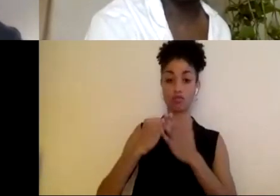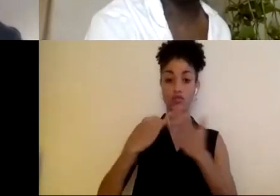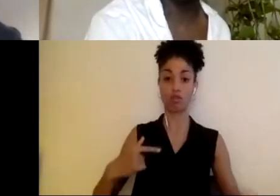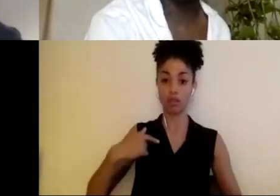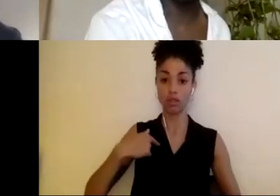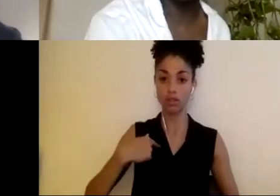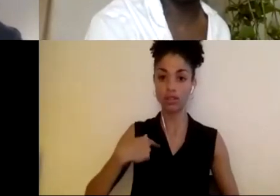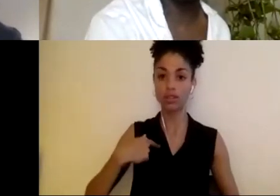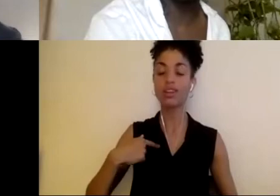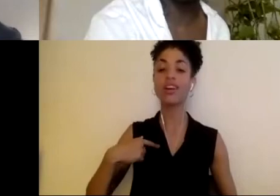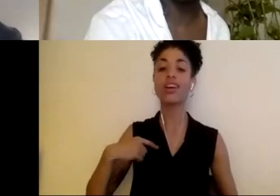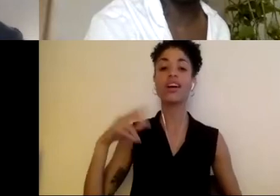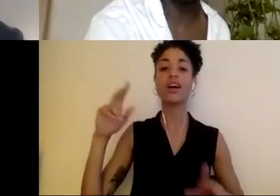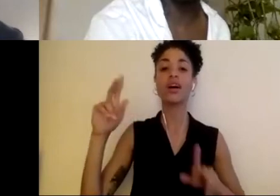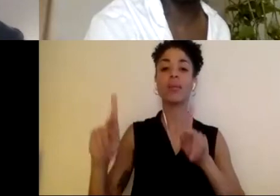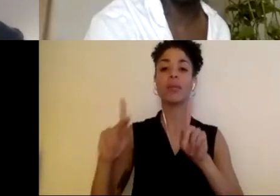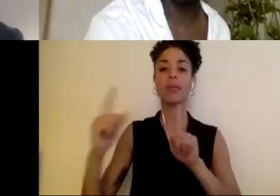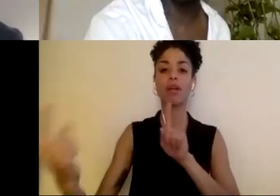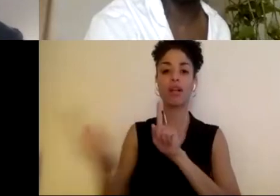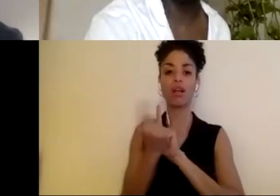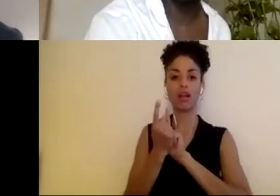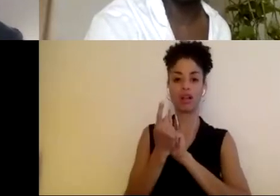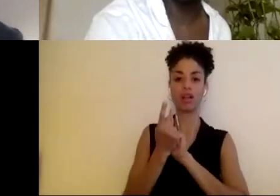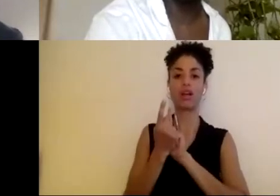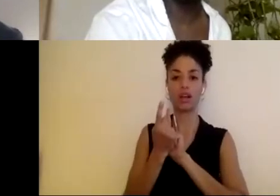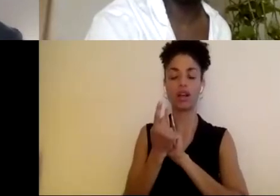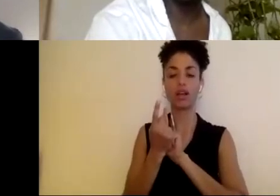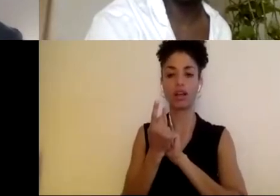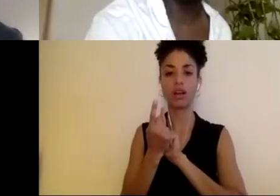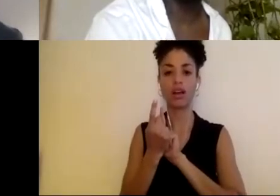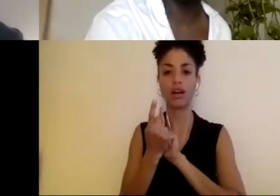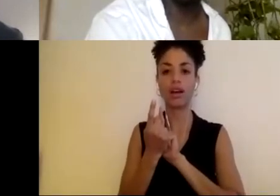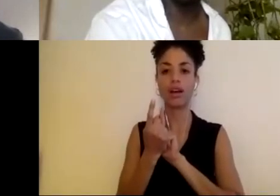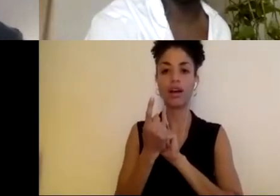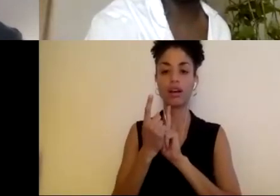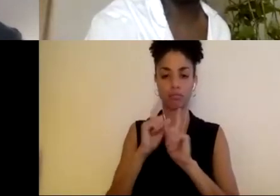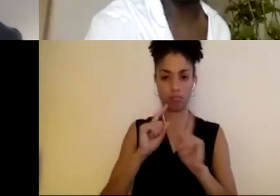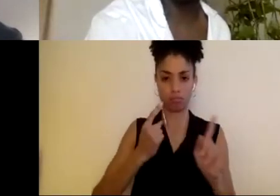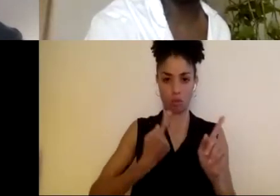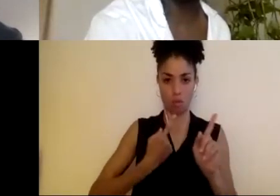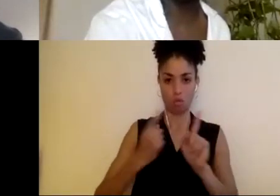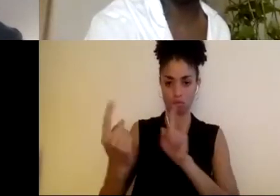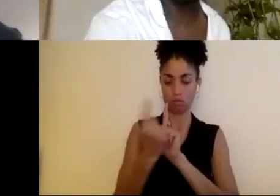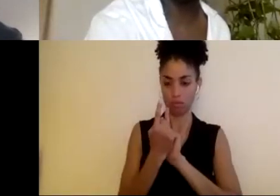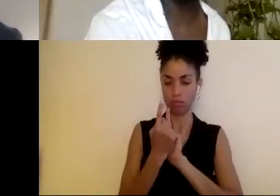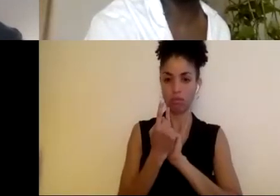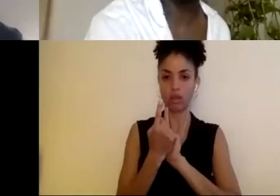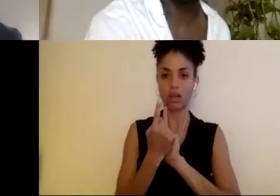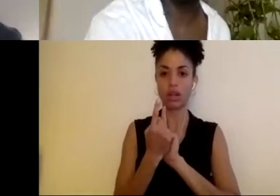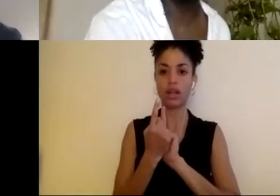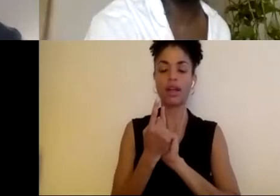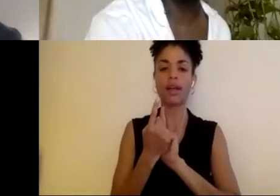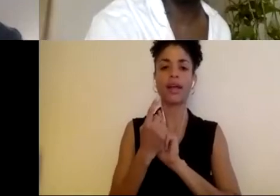just by myself, and then I'm always left to ask the question